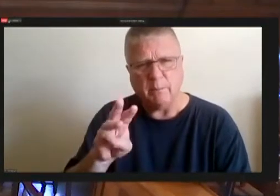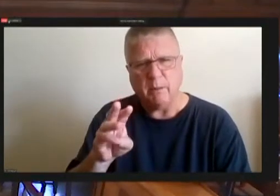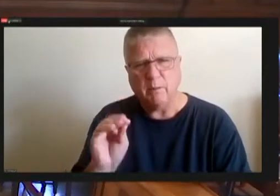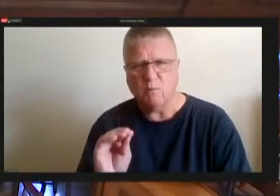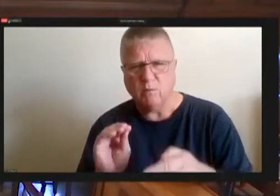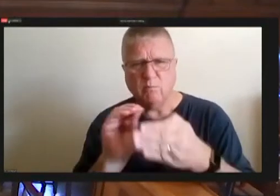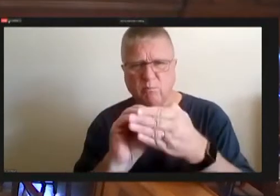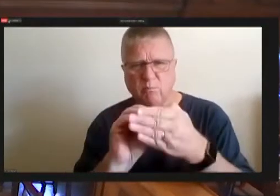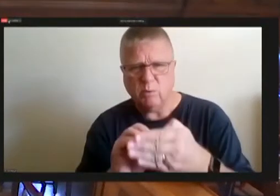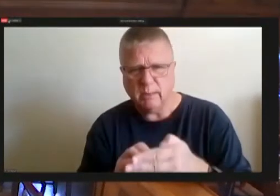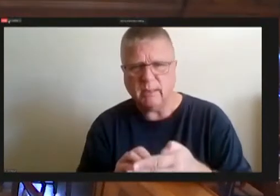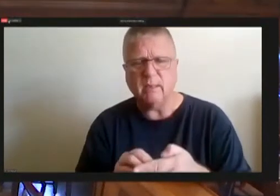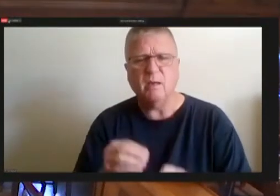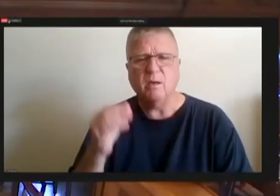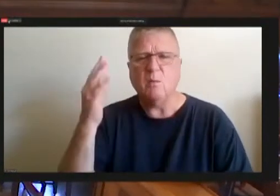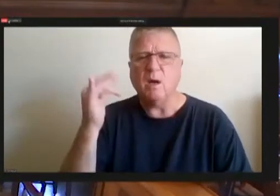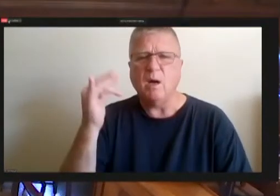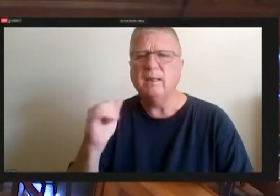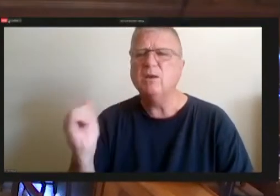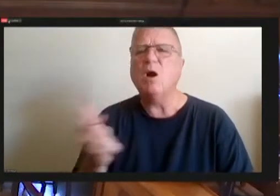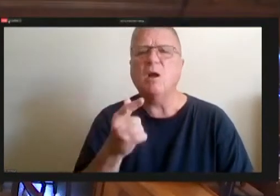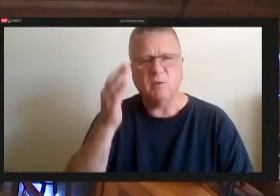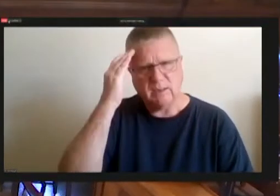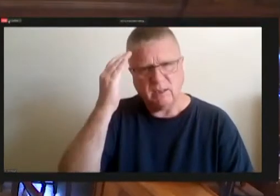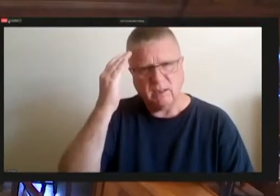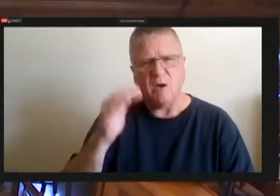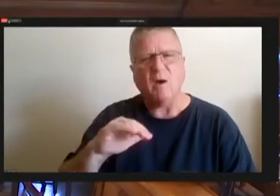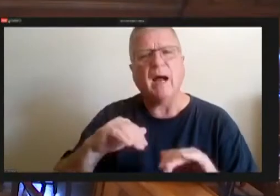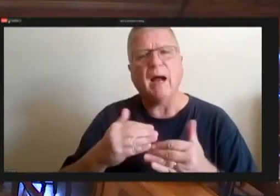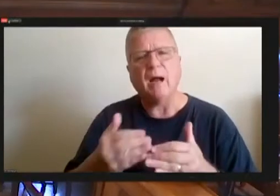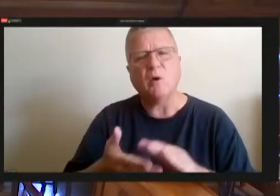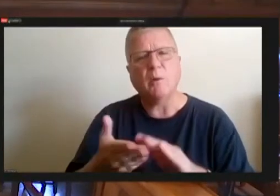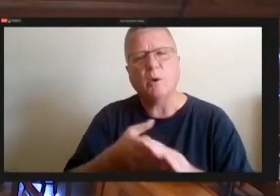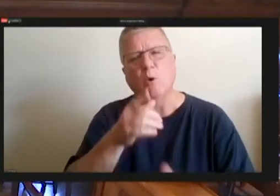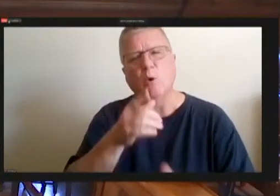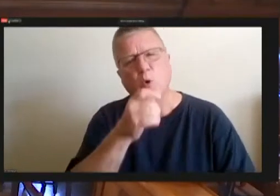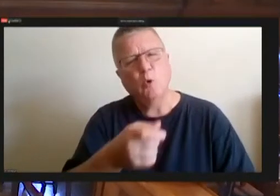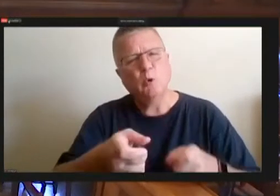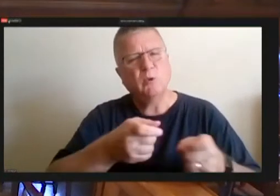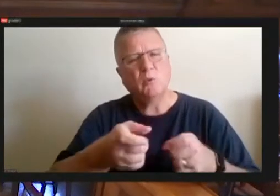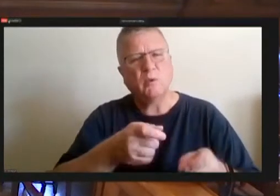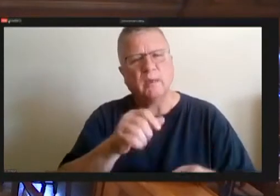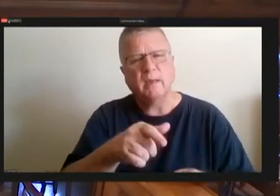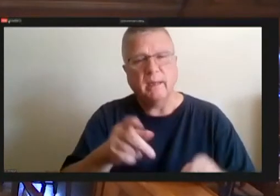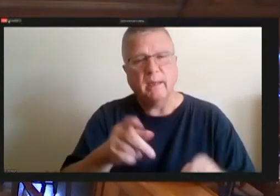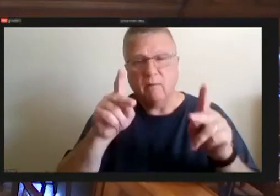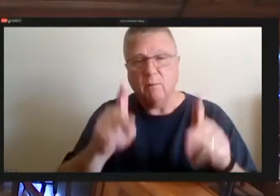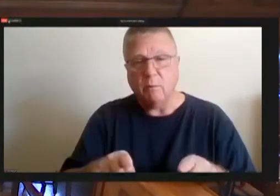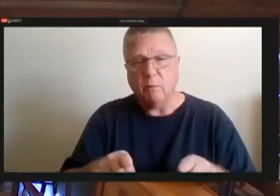so that we all could know how they work, how they operate who's operating and have somebody to use the sweeper.